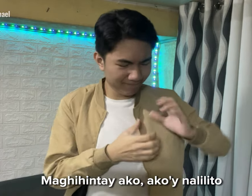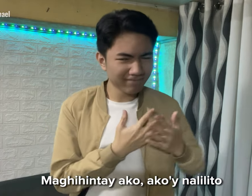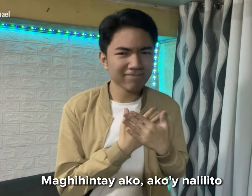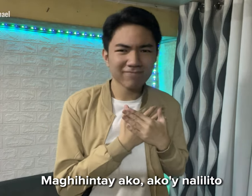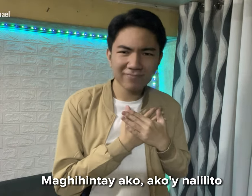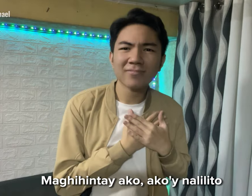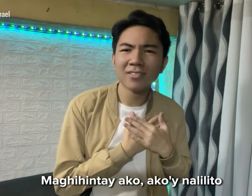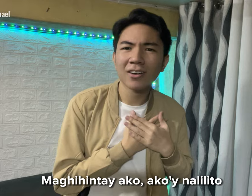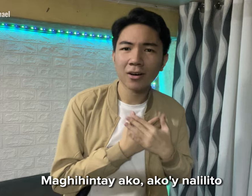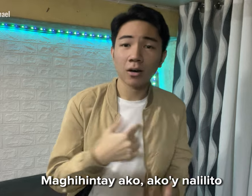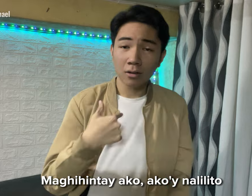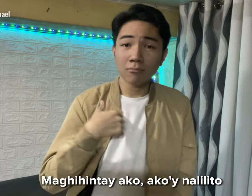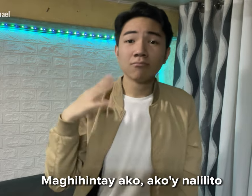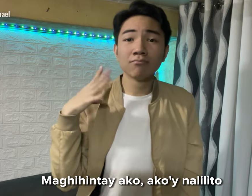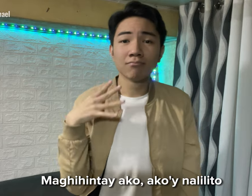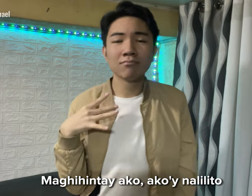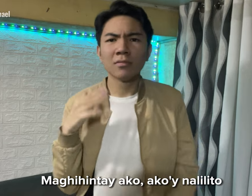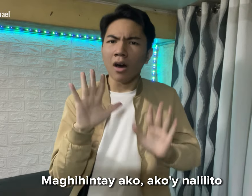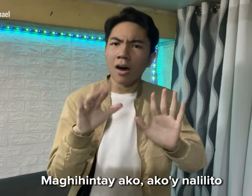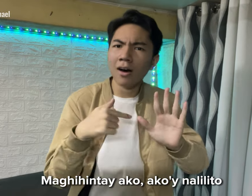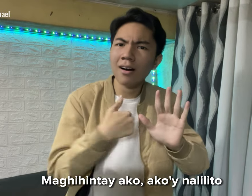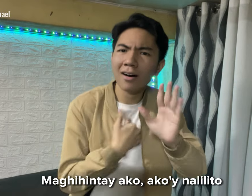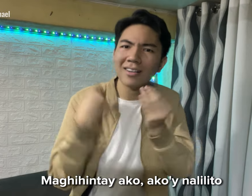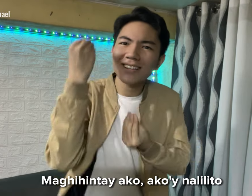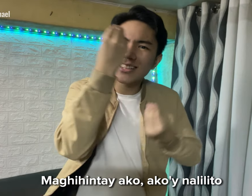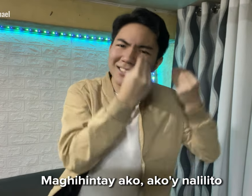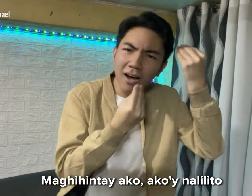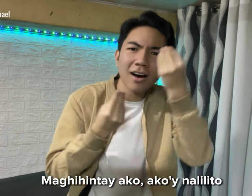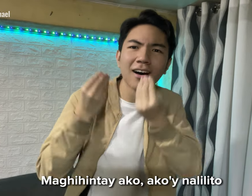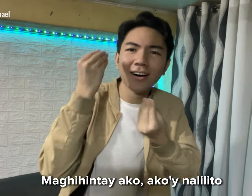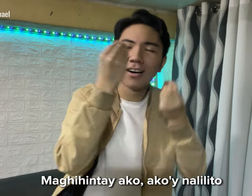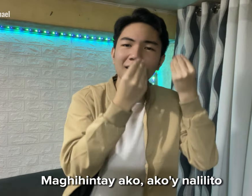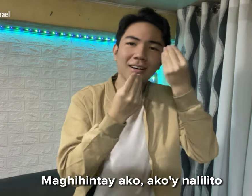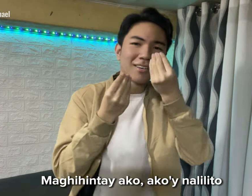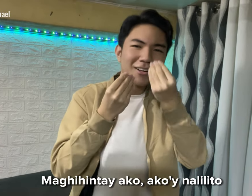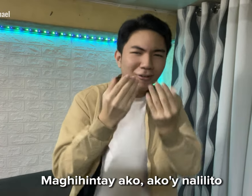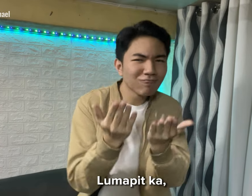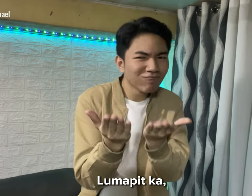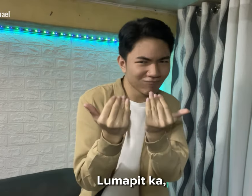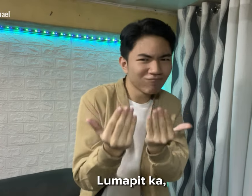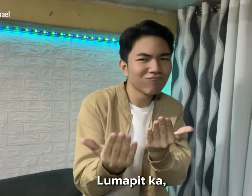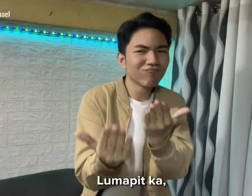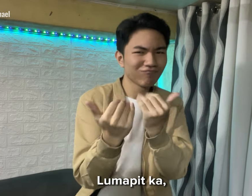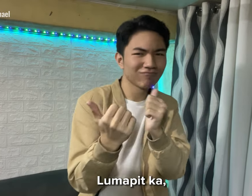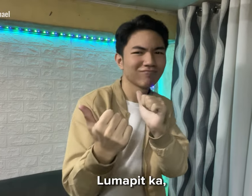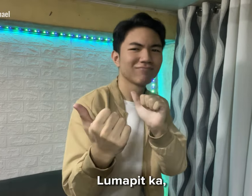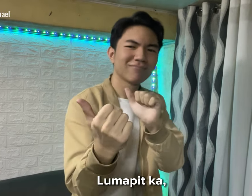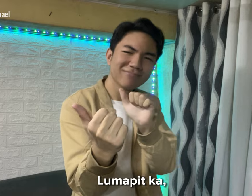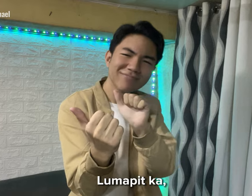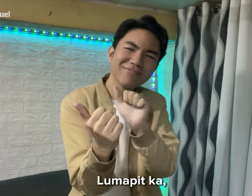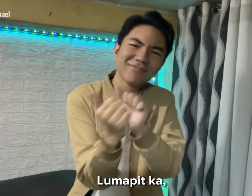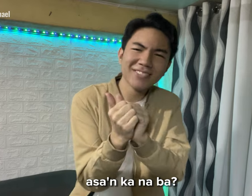I'm waiting, I'm confused Come on over